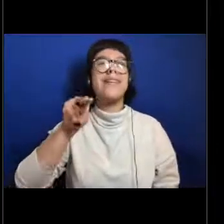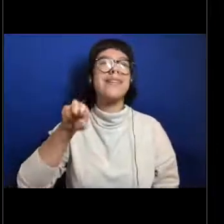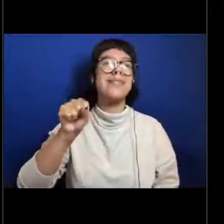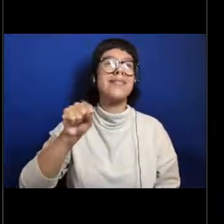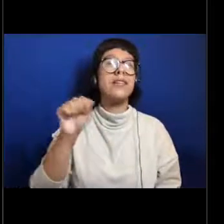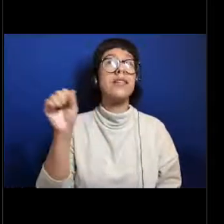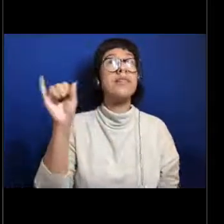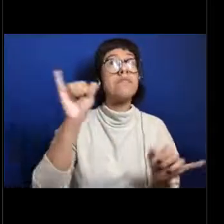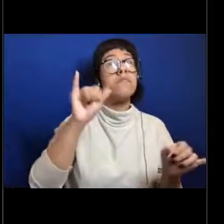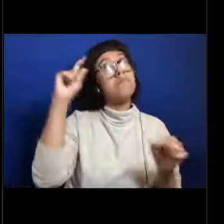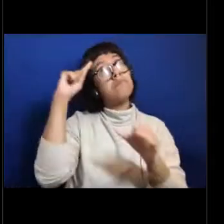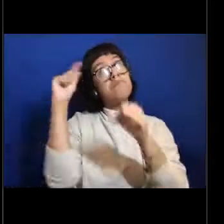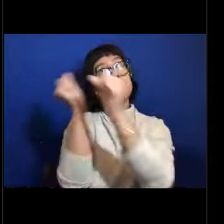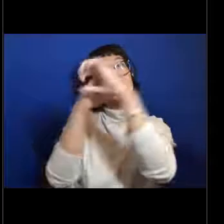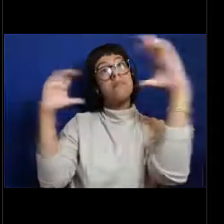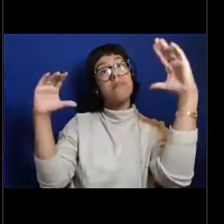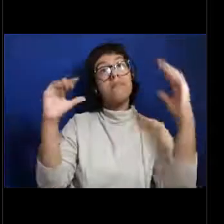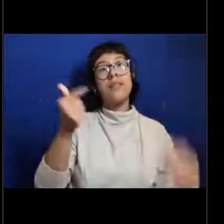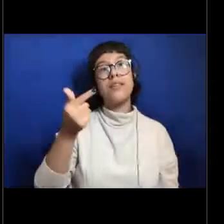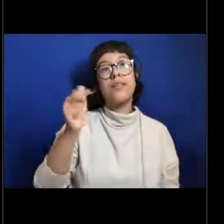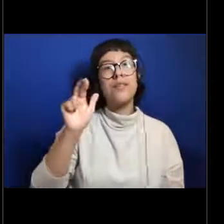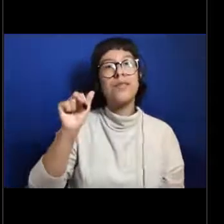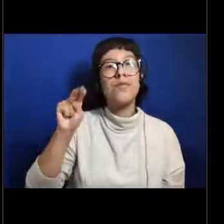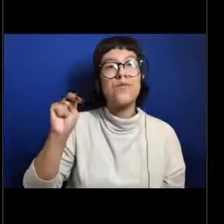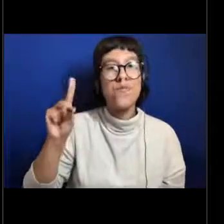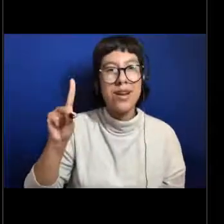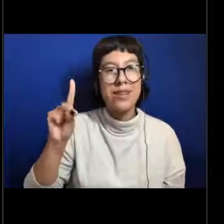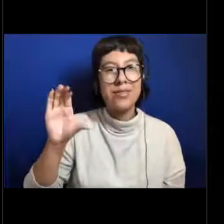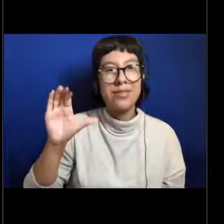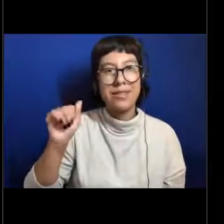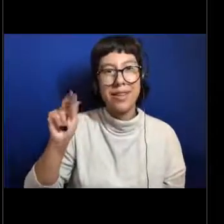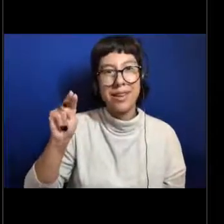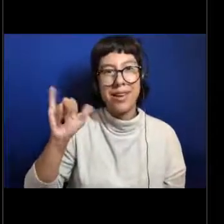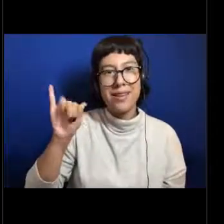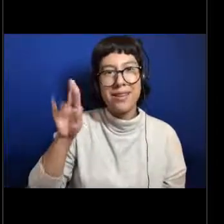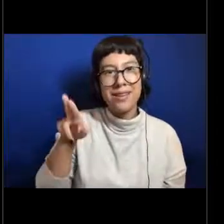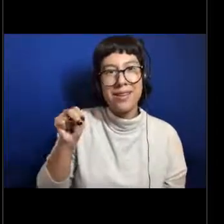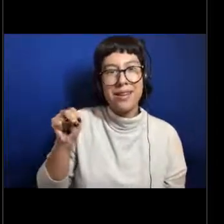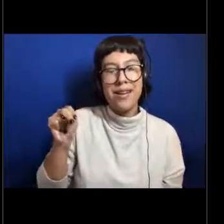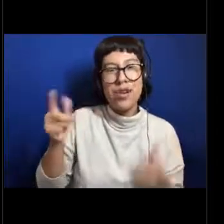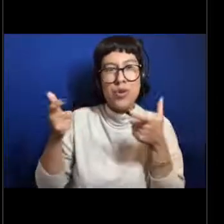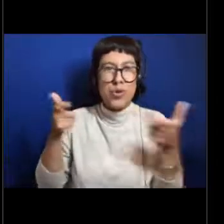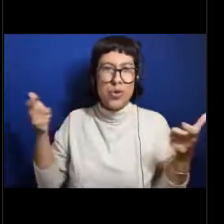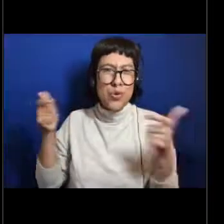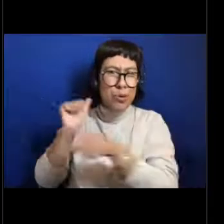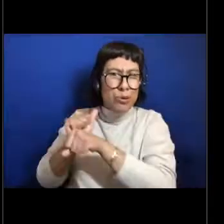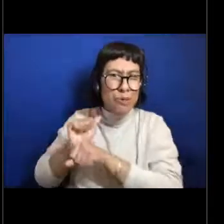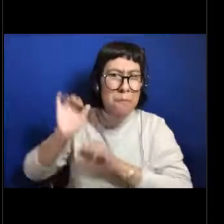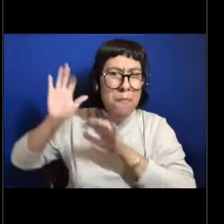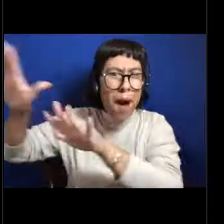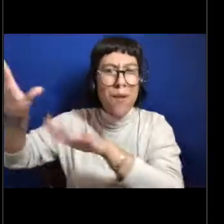or for those of you that are out in Alaska, those big mountains or in Colorado, the Rockies,